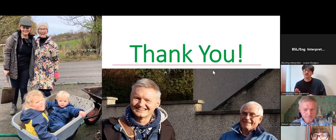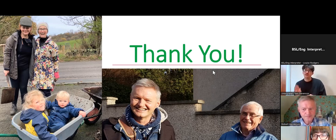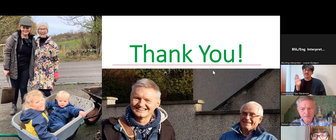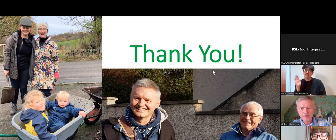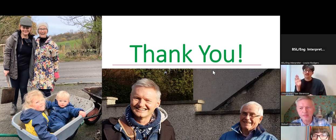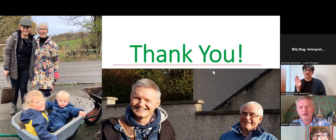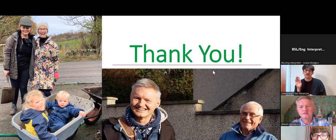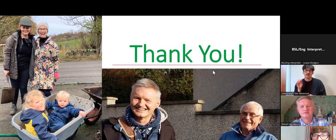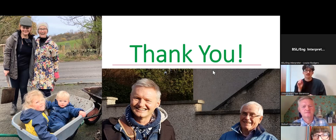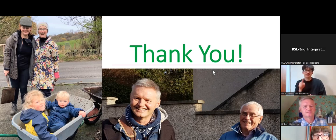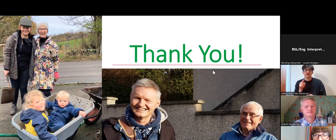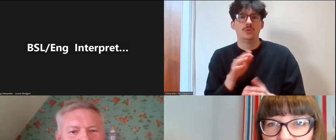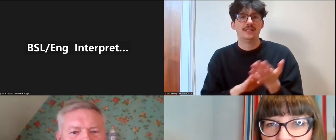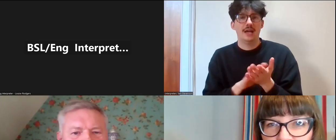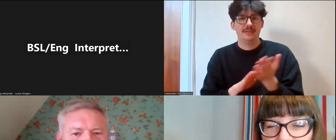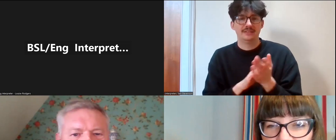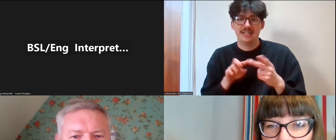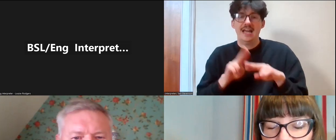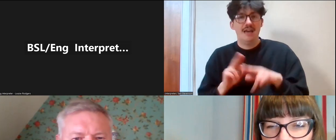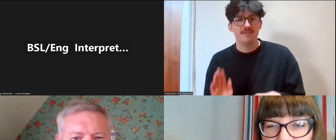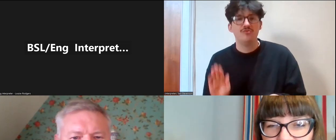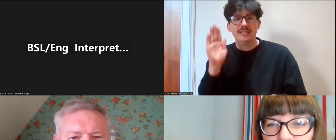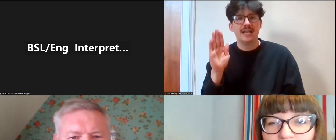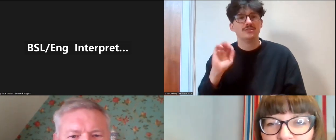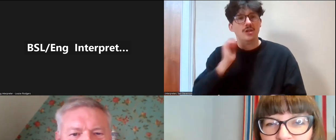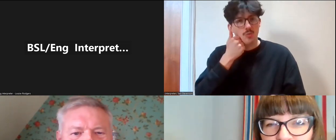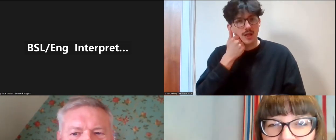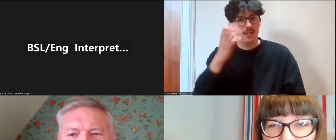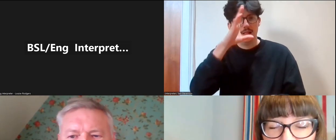this enables me to know who wants to ask a question, but while you're all thinking of